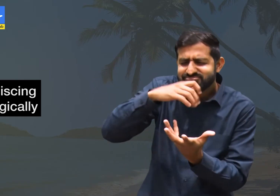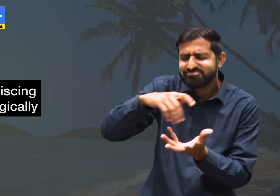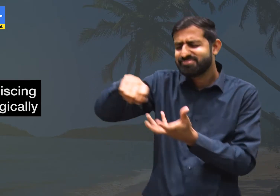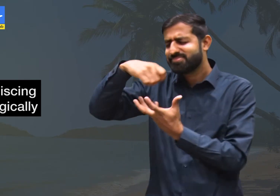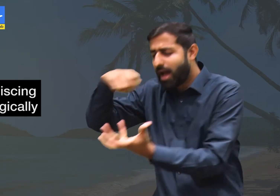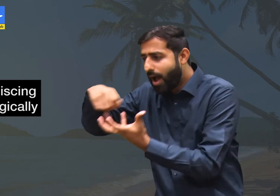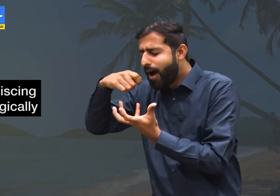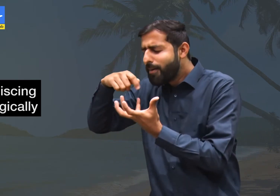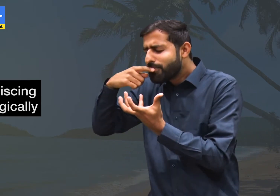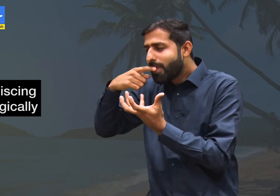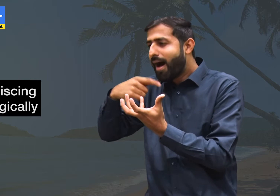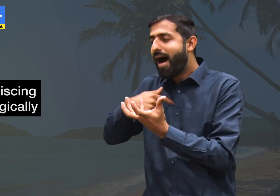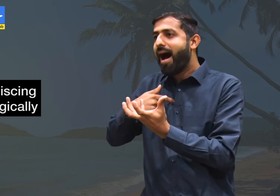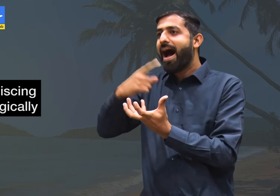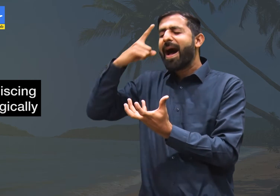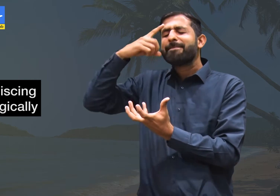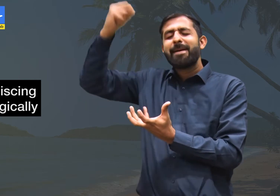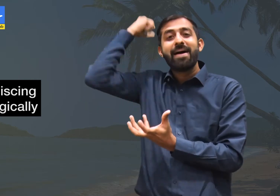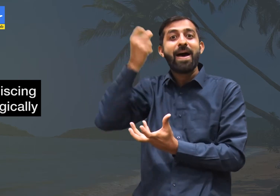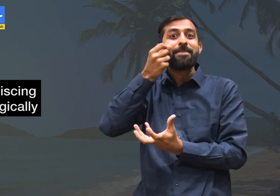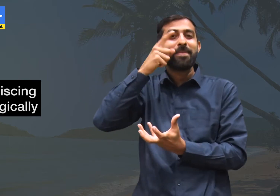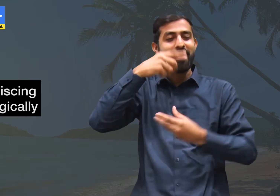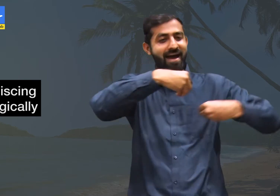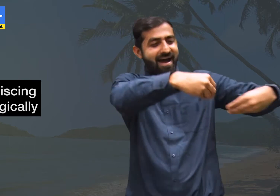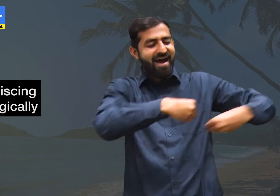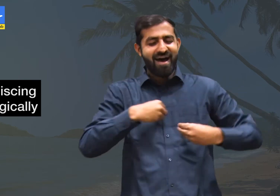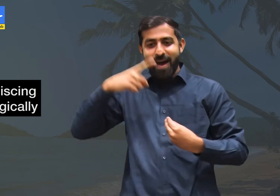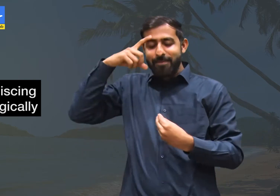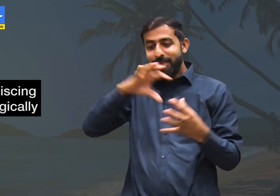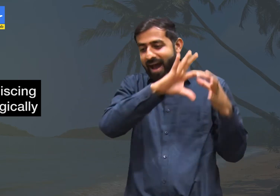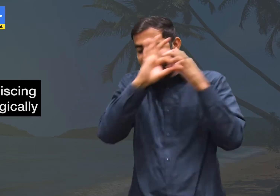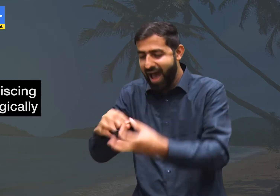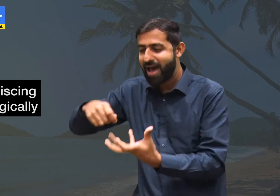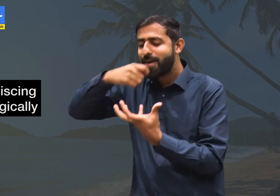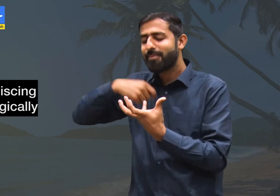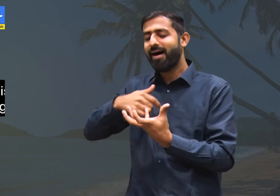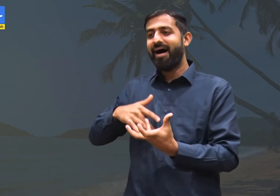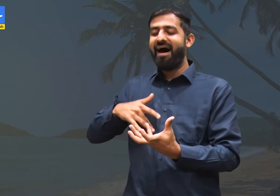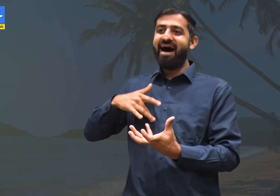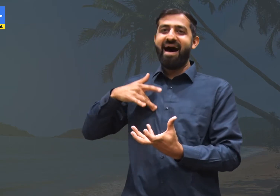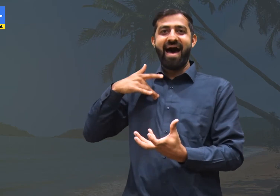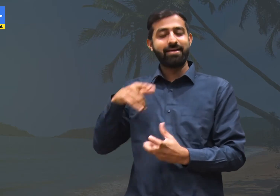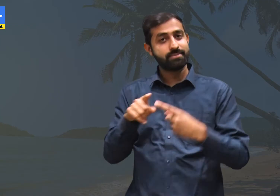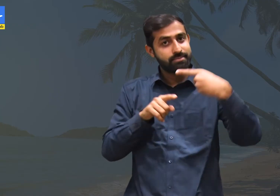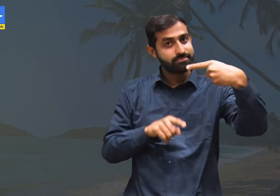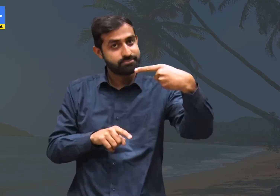from home we would have a similar dish which would remind us of our childhood days.